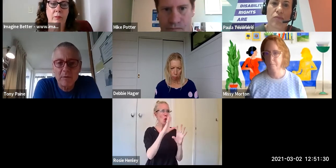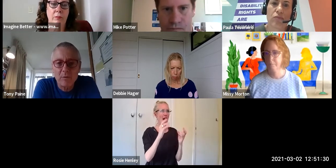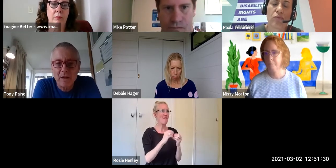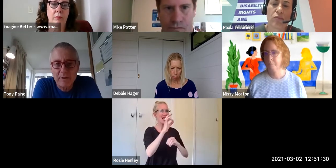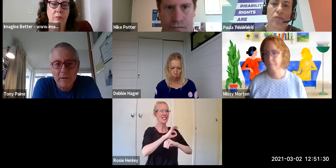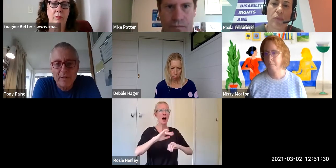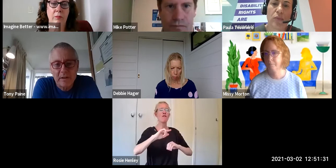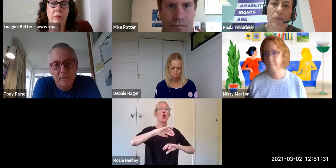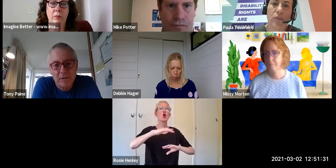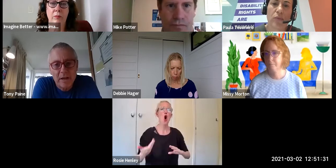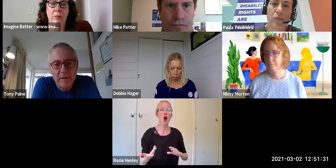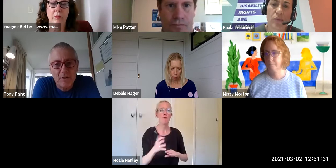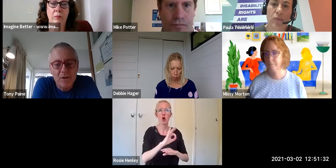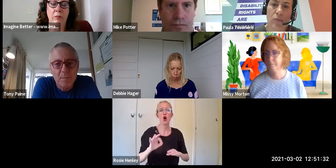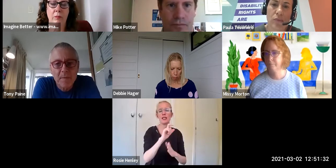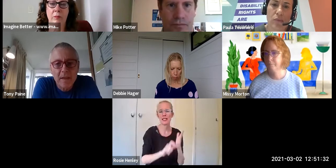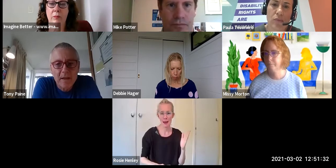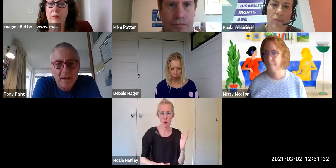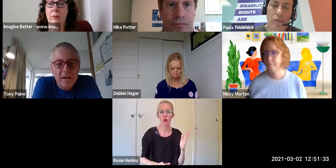how we do it, how we do everything including our attitudes.